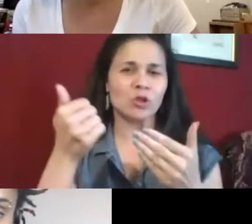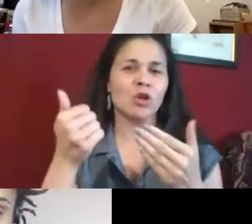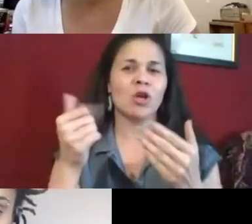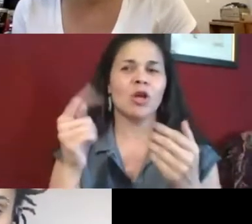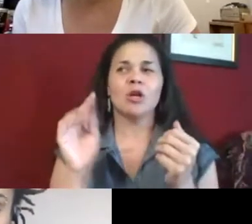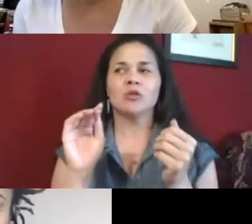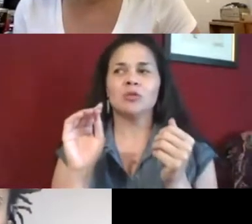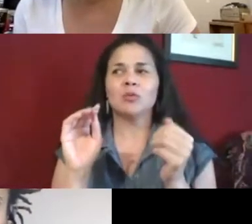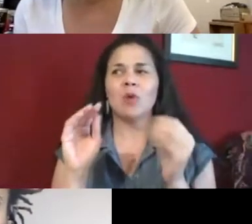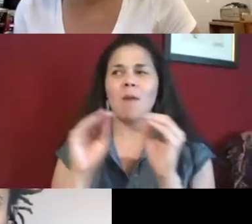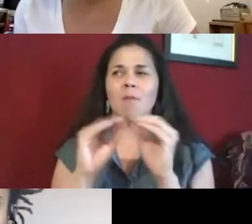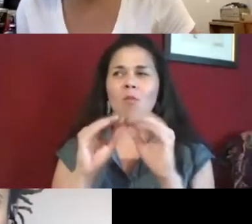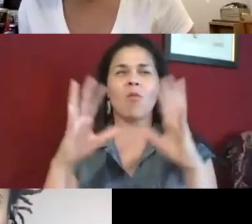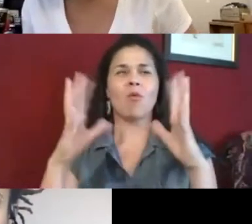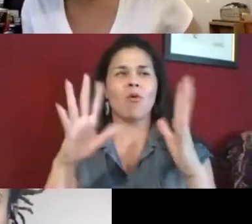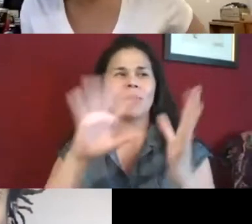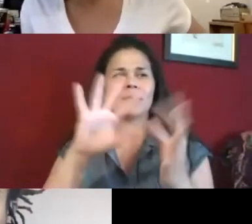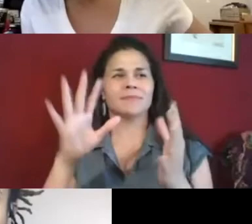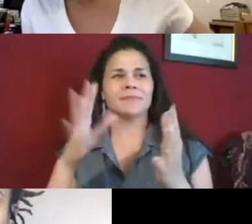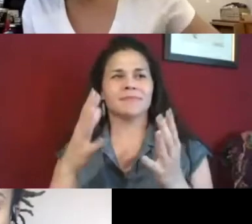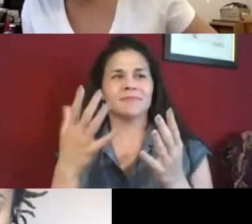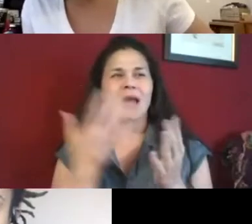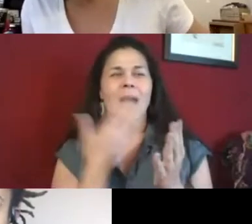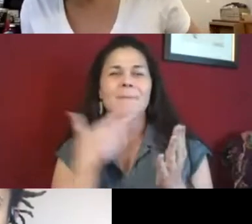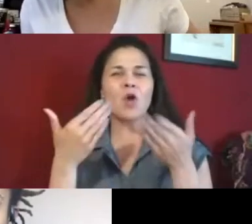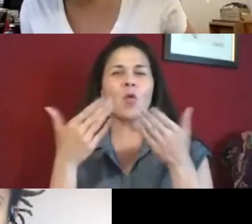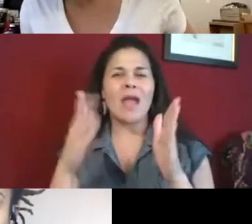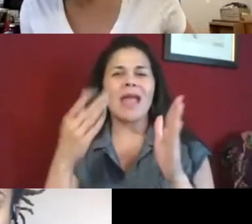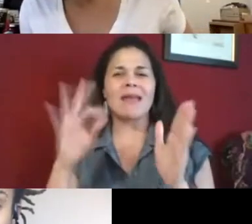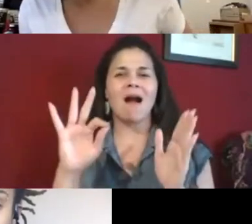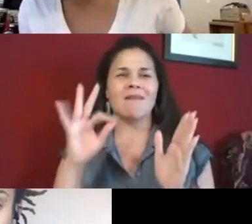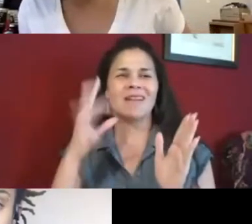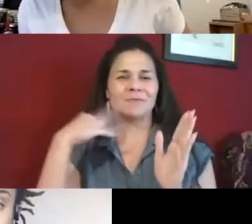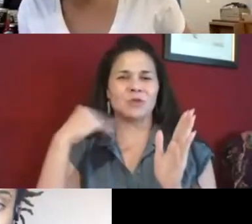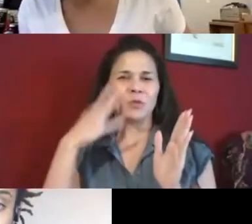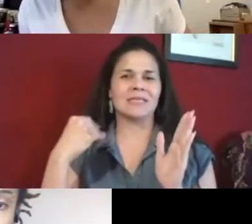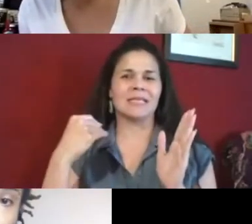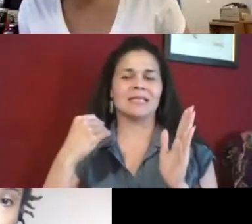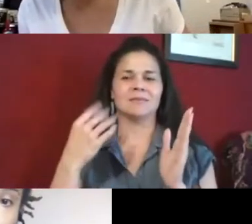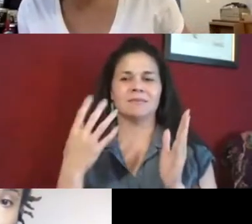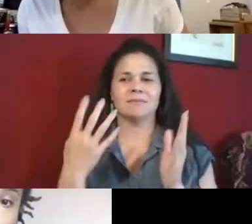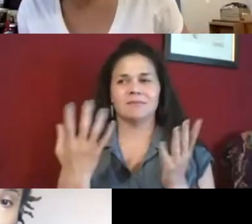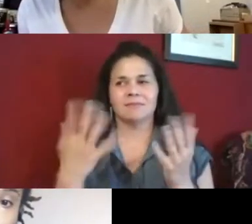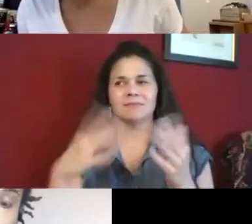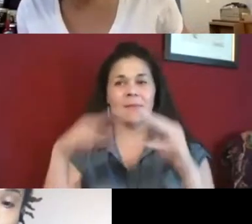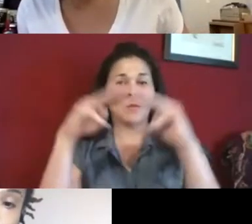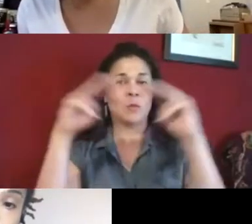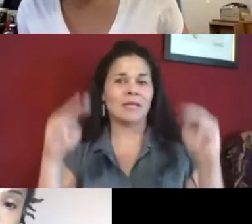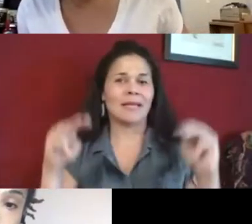what doesn't work until we get closer to more, a better way